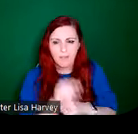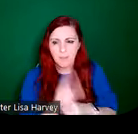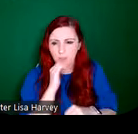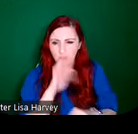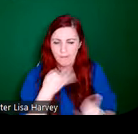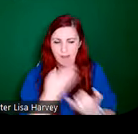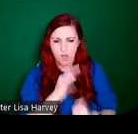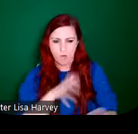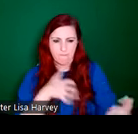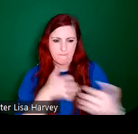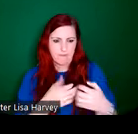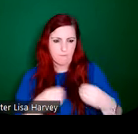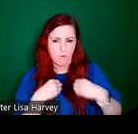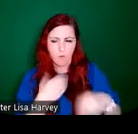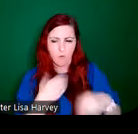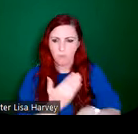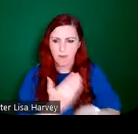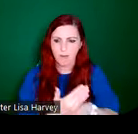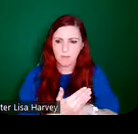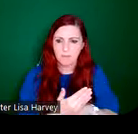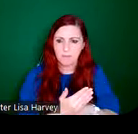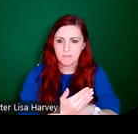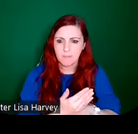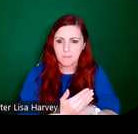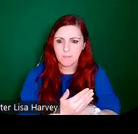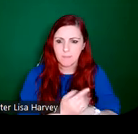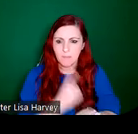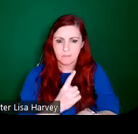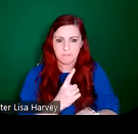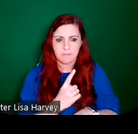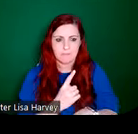her career. So she approached Sarah Purser to join An Túr Ghloine, but she was